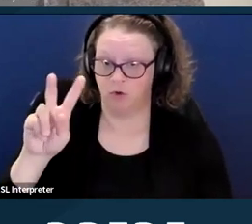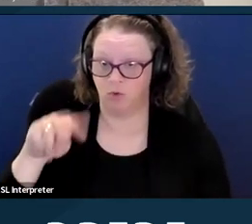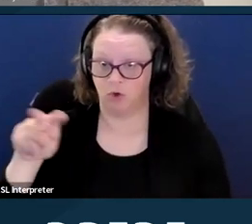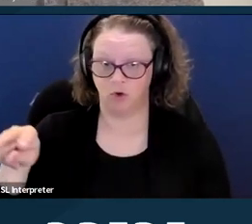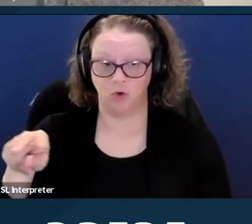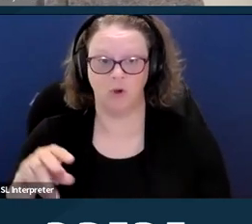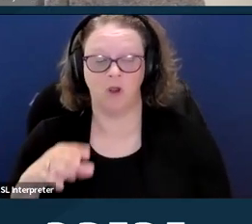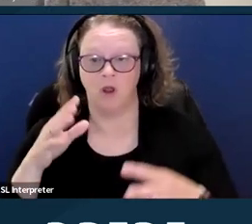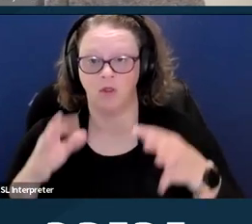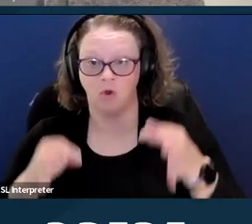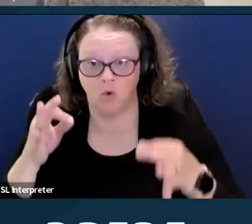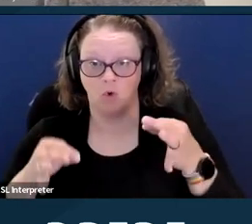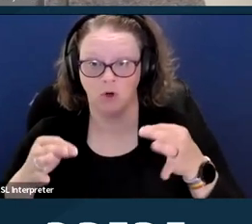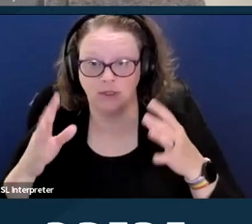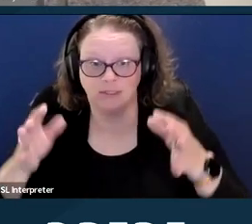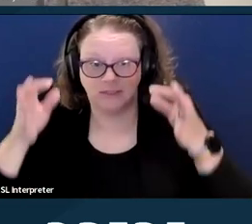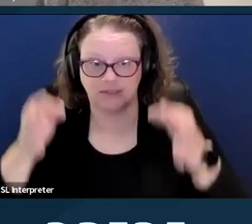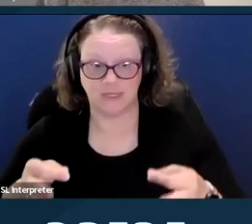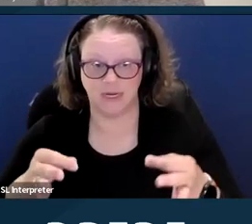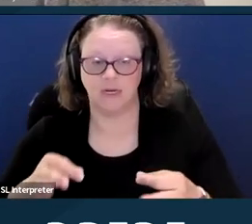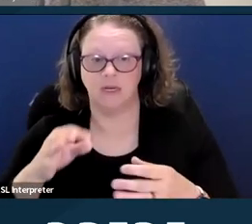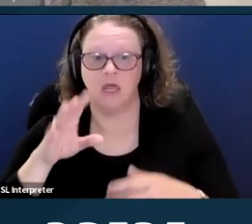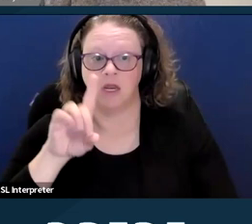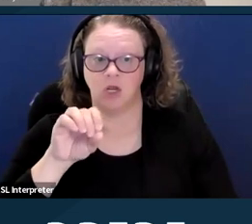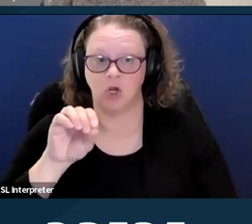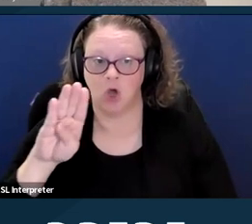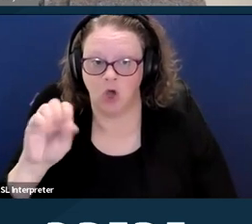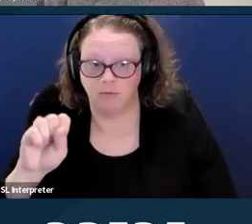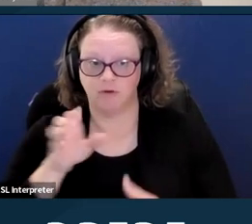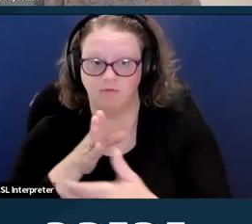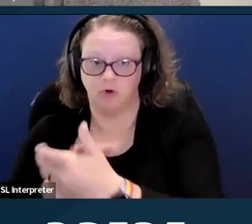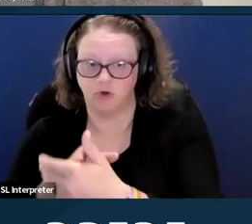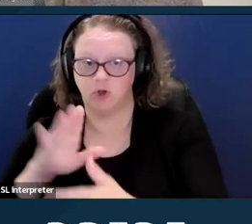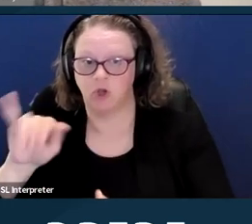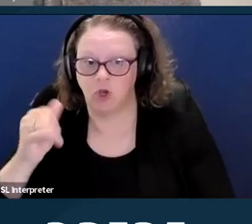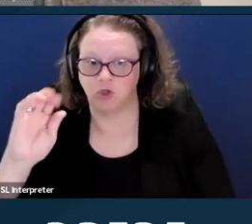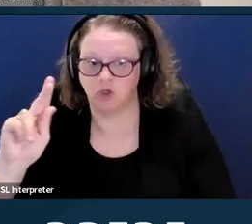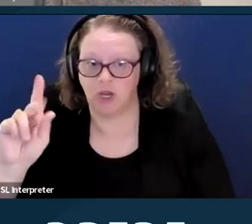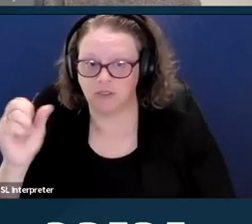versus Jackson Women's Health Organization, which stripped Americans